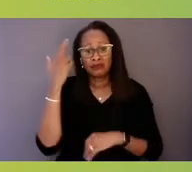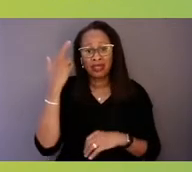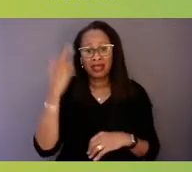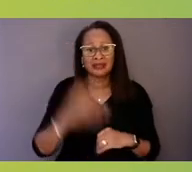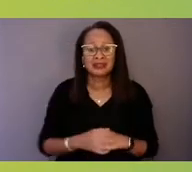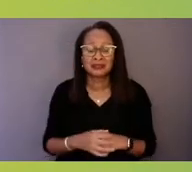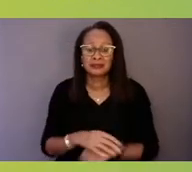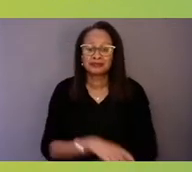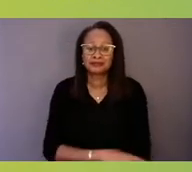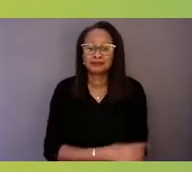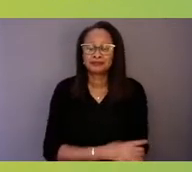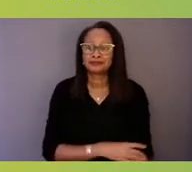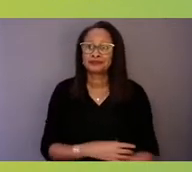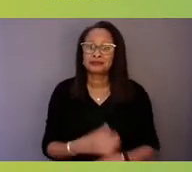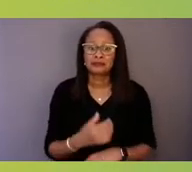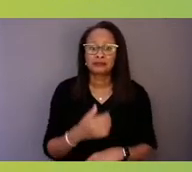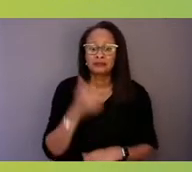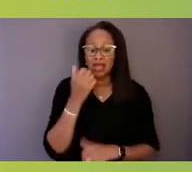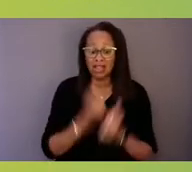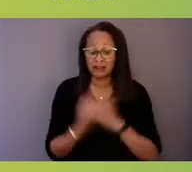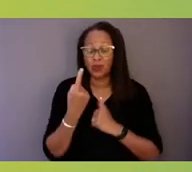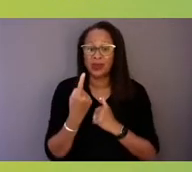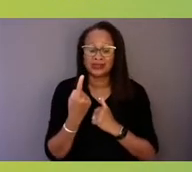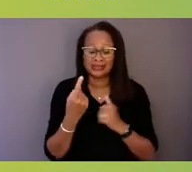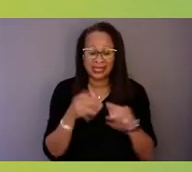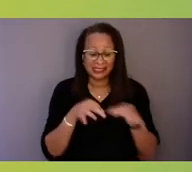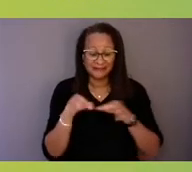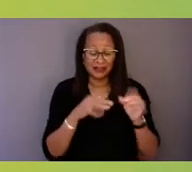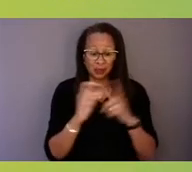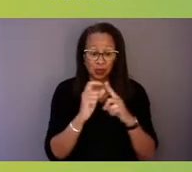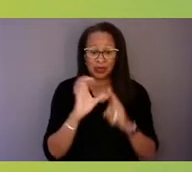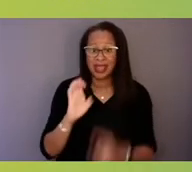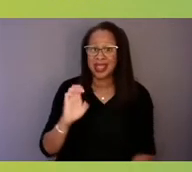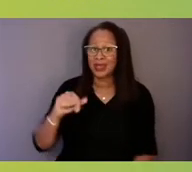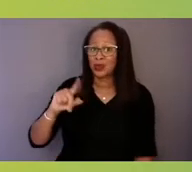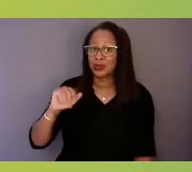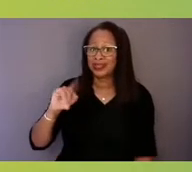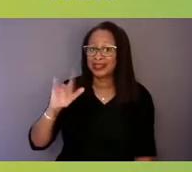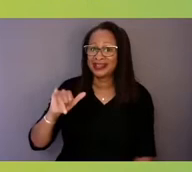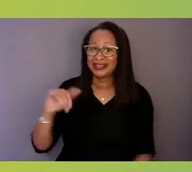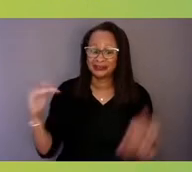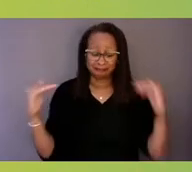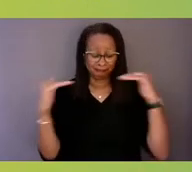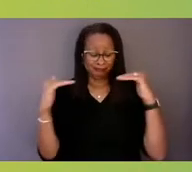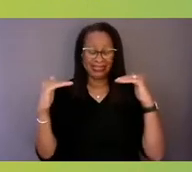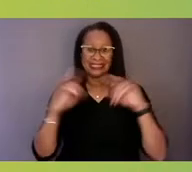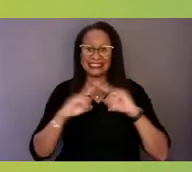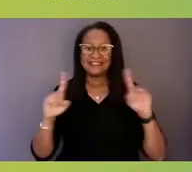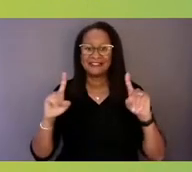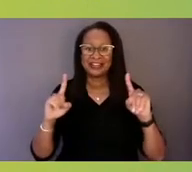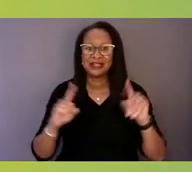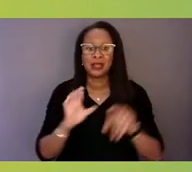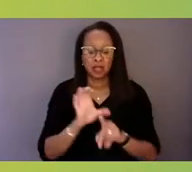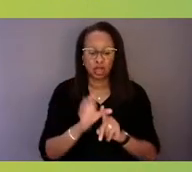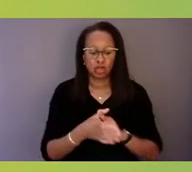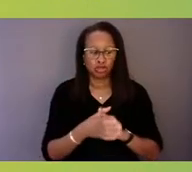unfortunately, equity different, or everyone defines cultural humility different, and so really making sure that we across the board